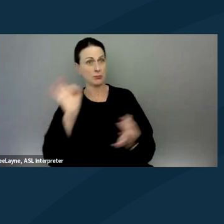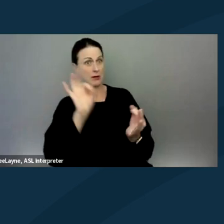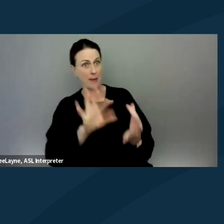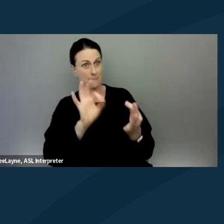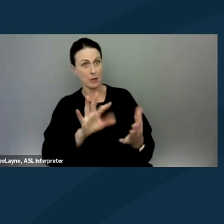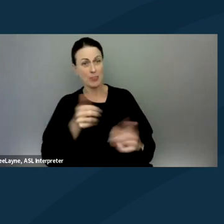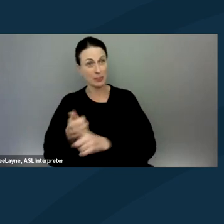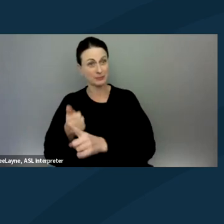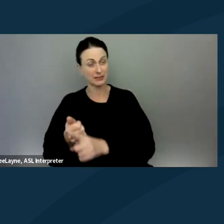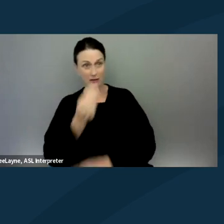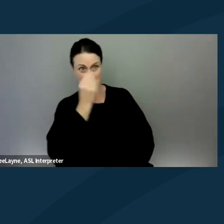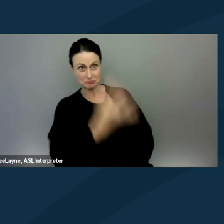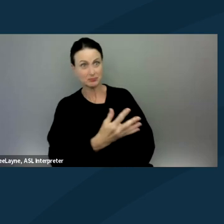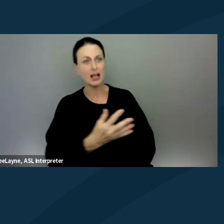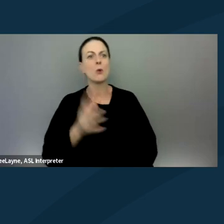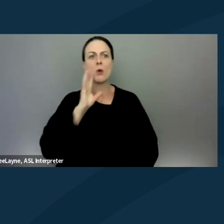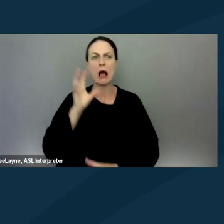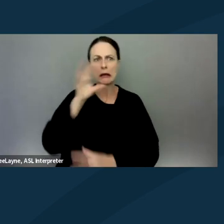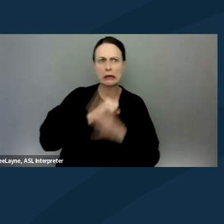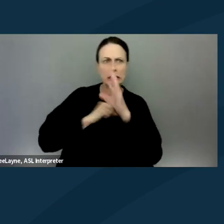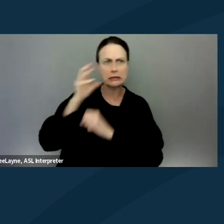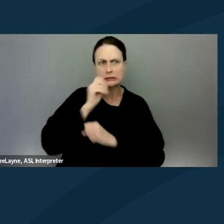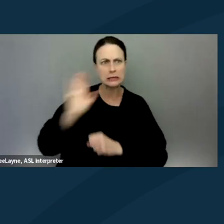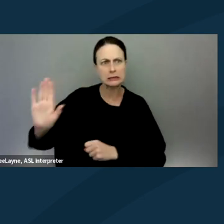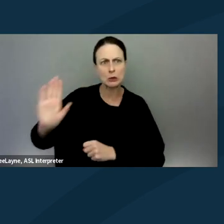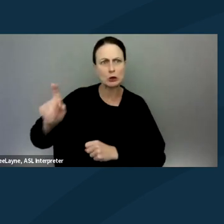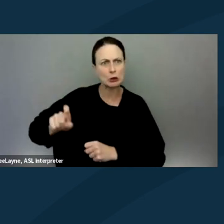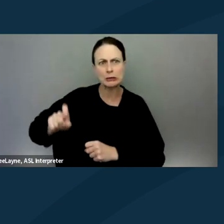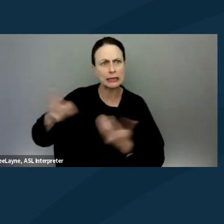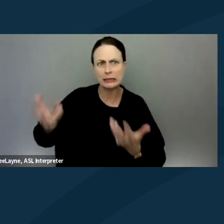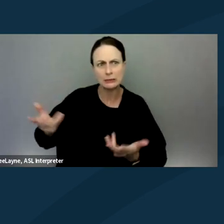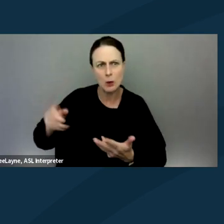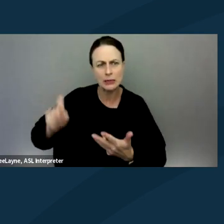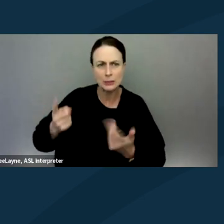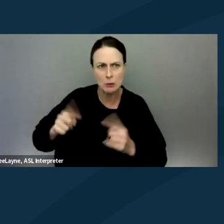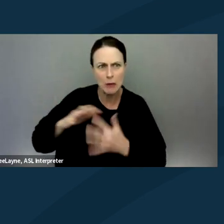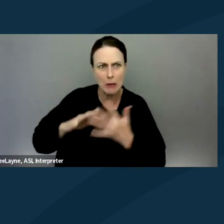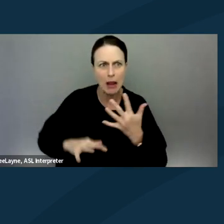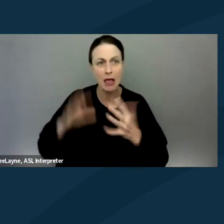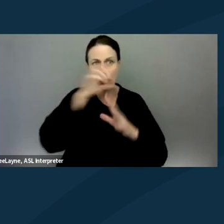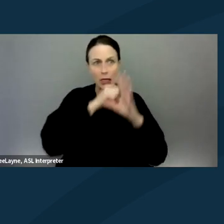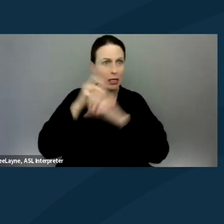they're gonna be guessing about the needs and what needs to happen. And sometimes those guesses are gonna be inaccurate.